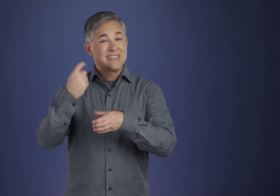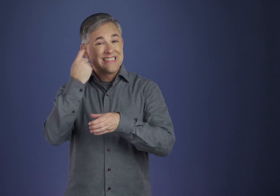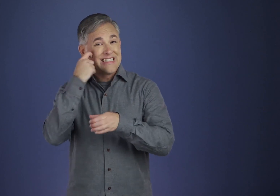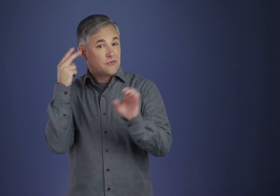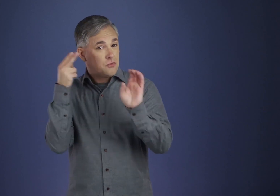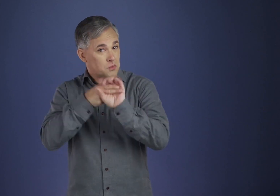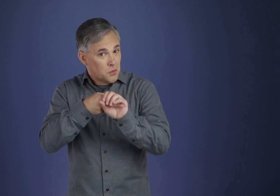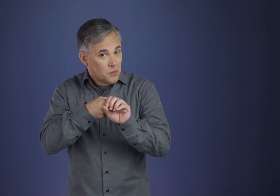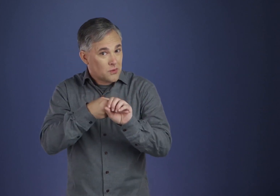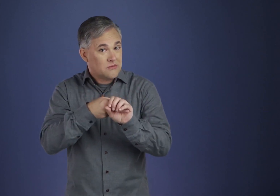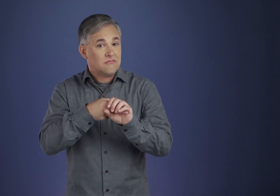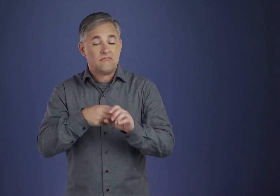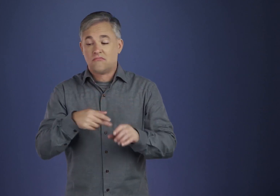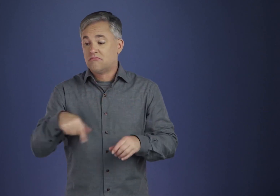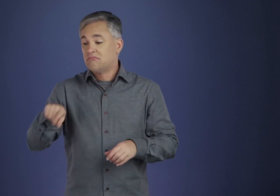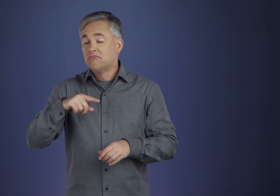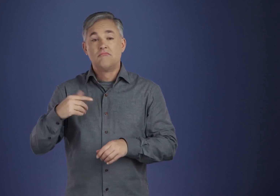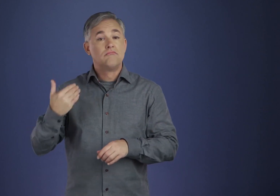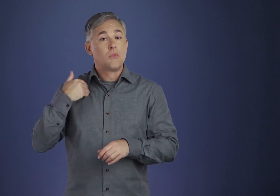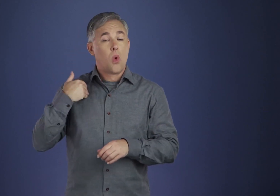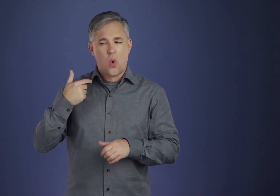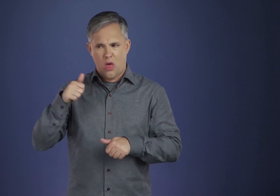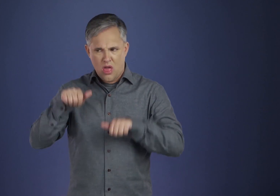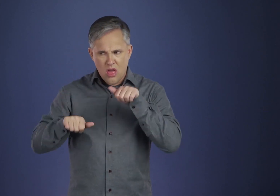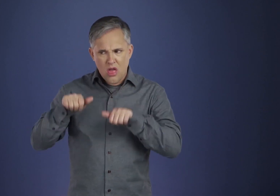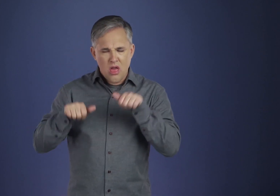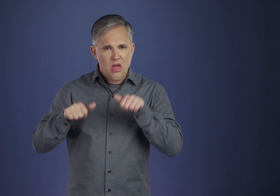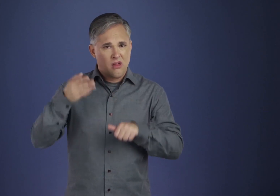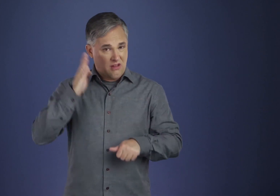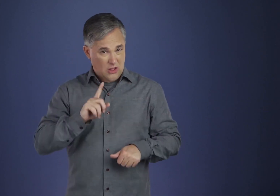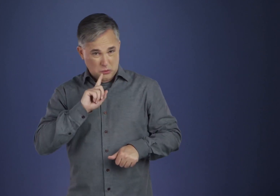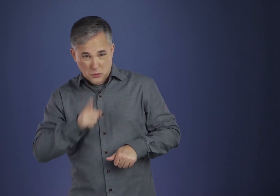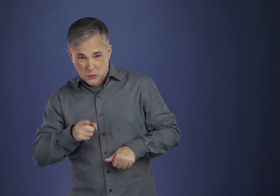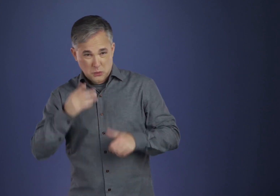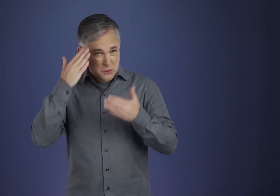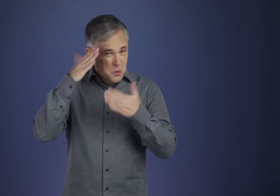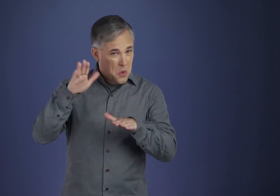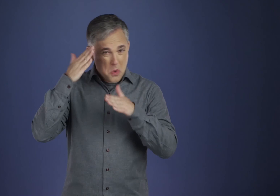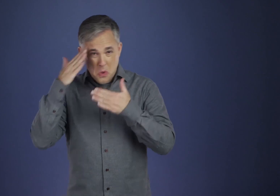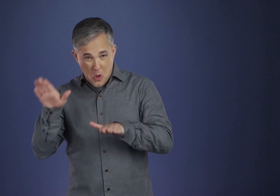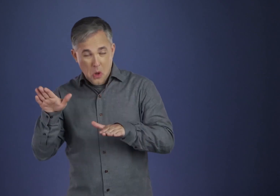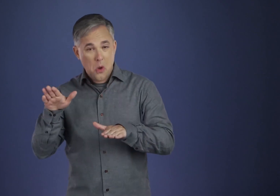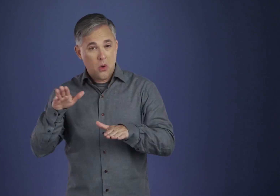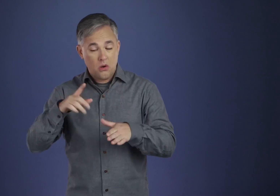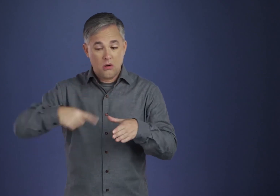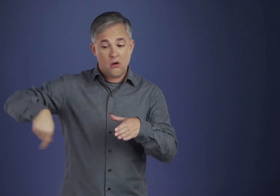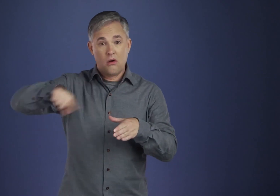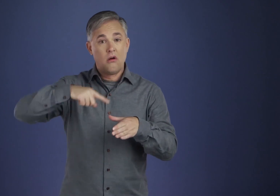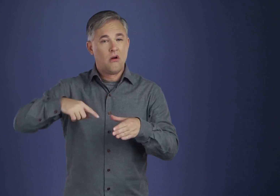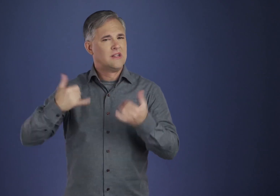To certain newcomers and to those one-time agnostics who still cling to the A.A. group as their higher power,